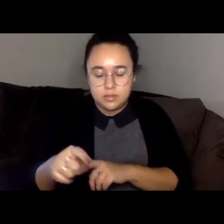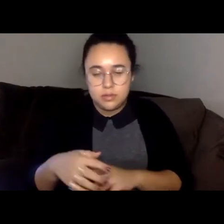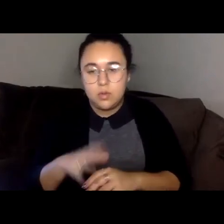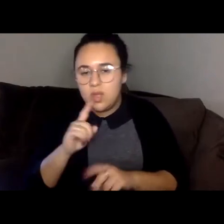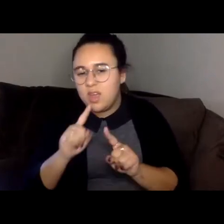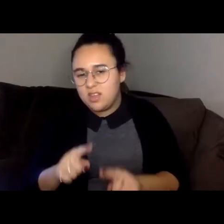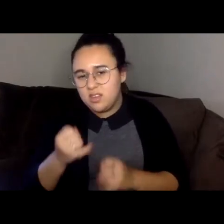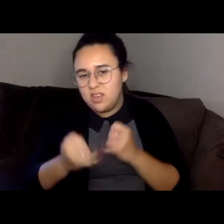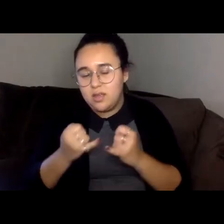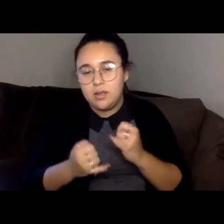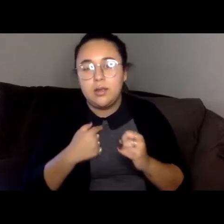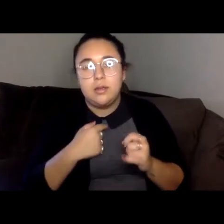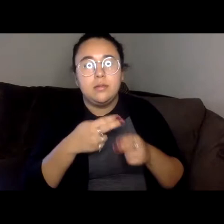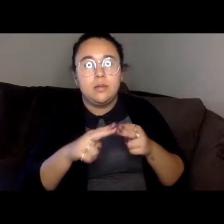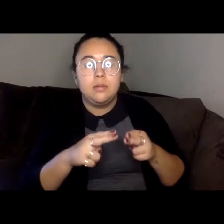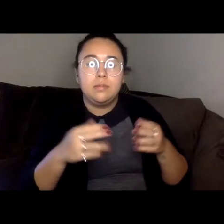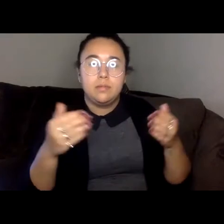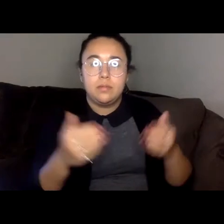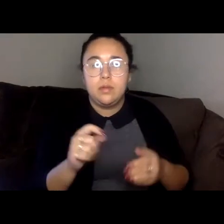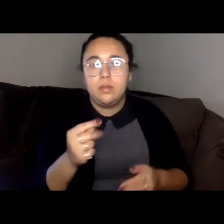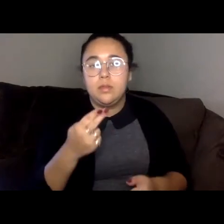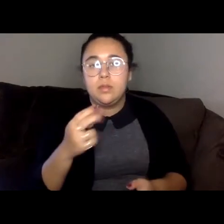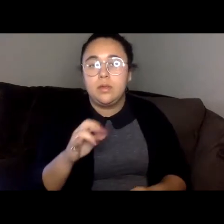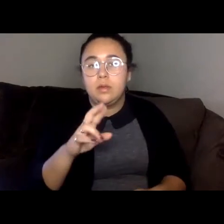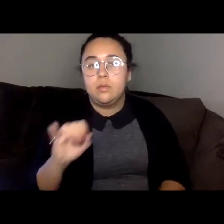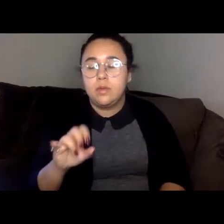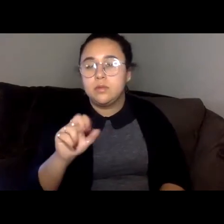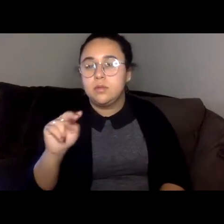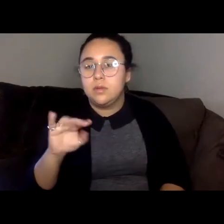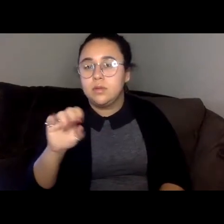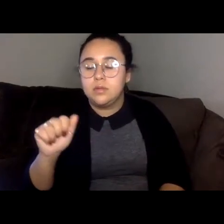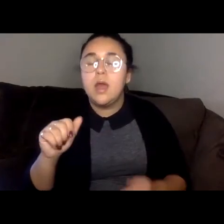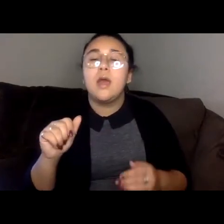introduce theory and Suneetha, and then I hope you'll join me in welcoming them both